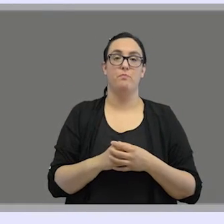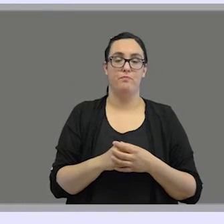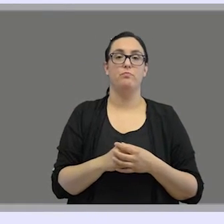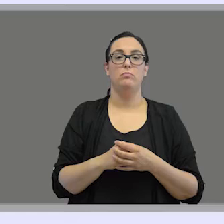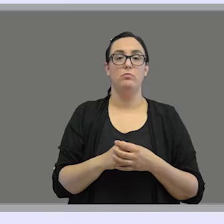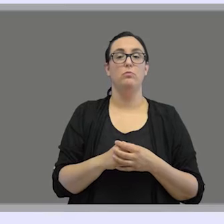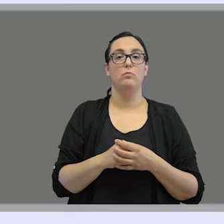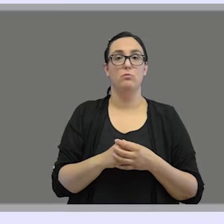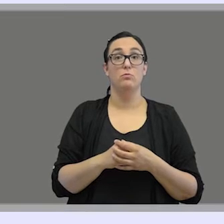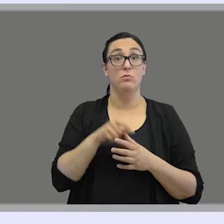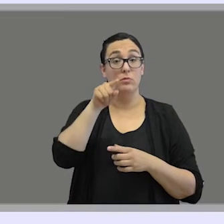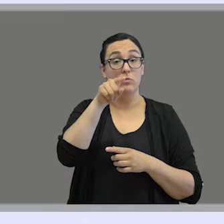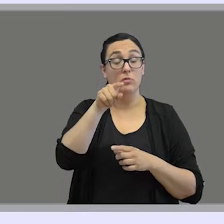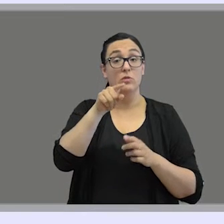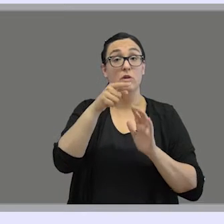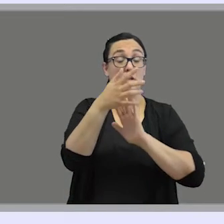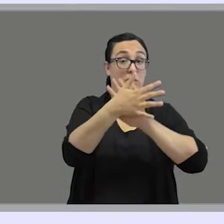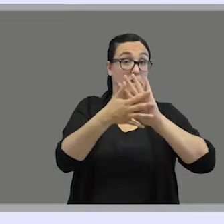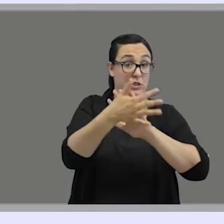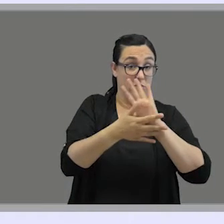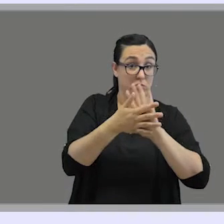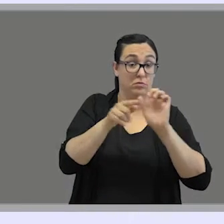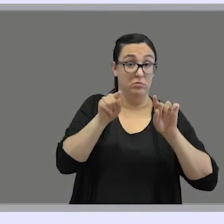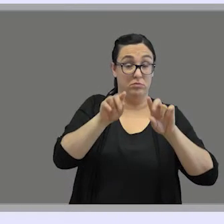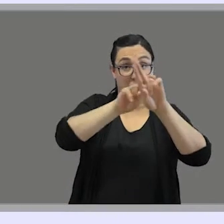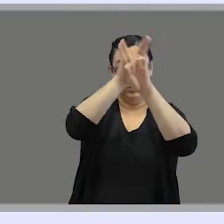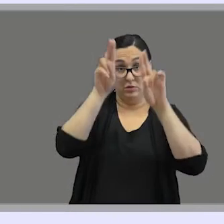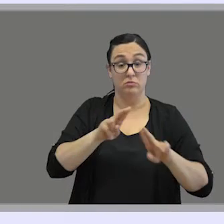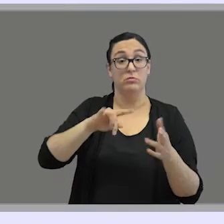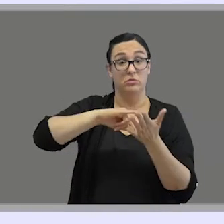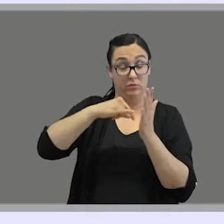This international sign system